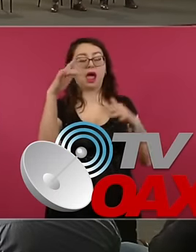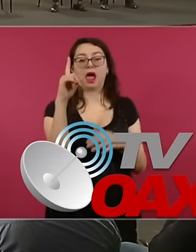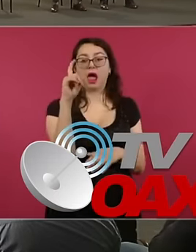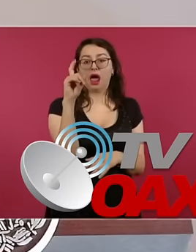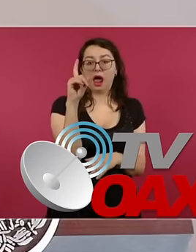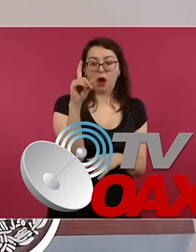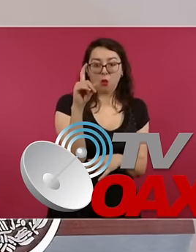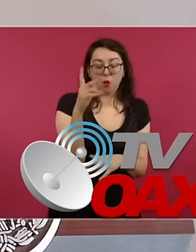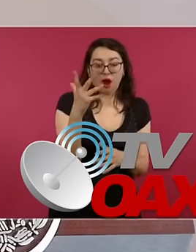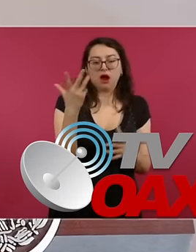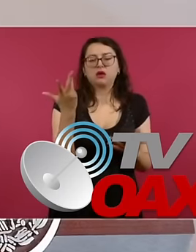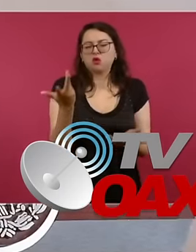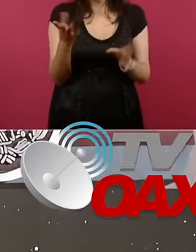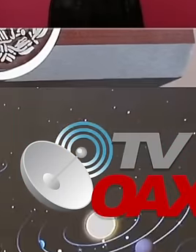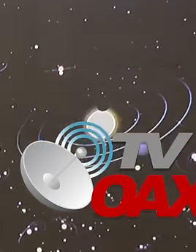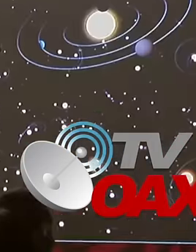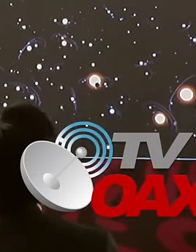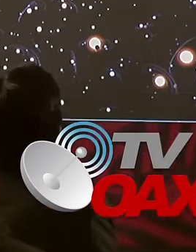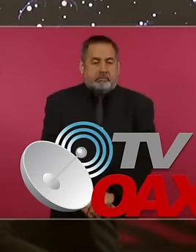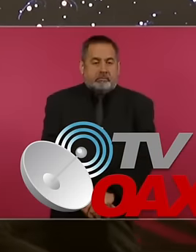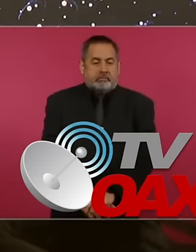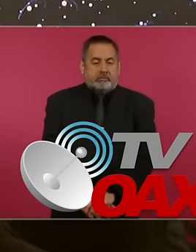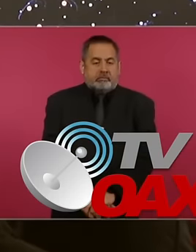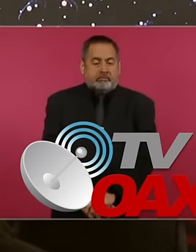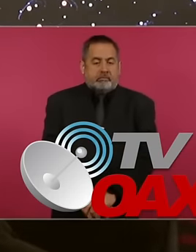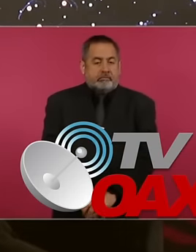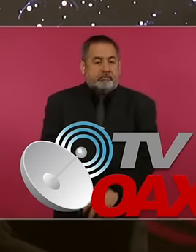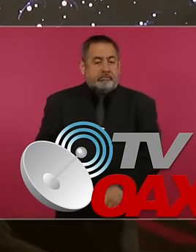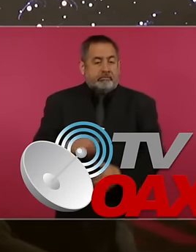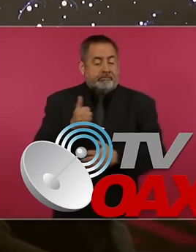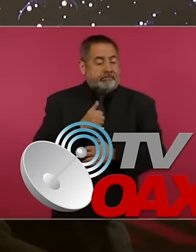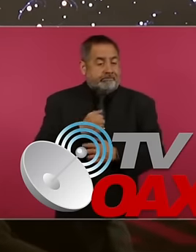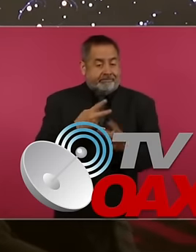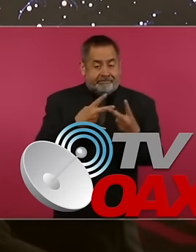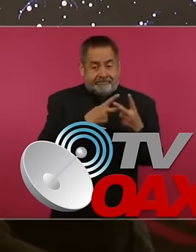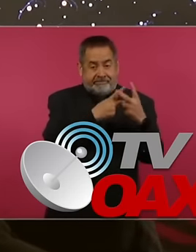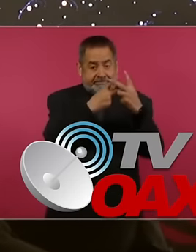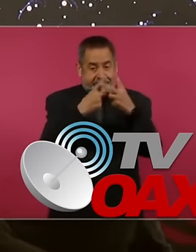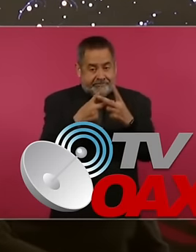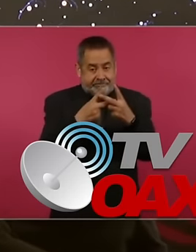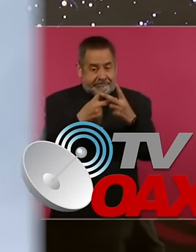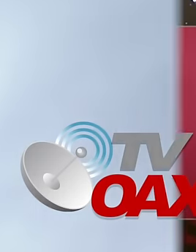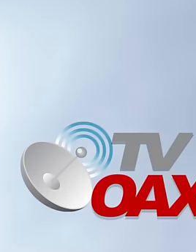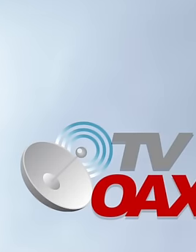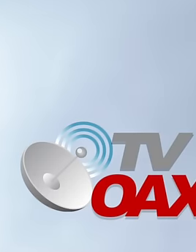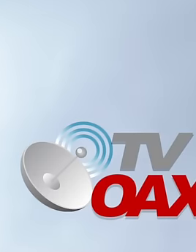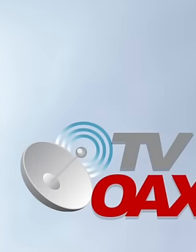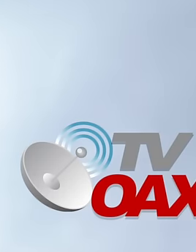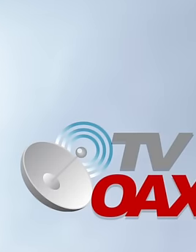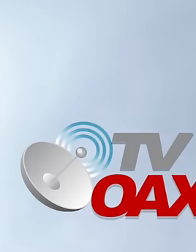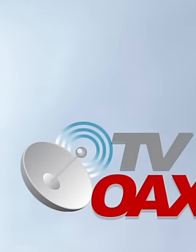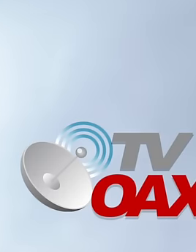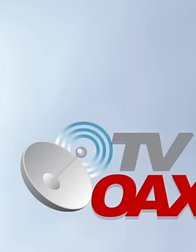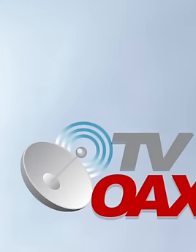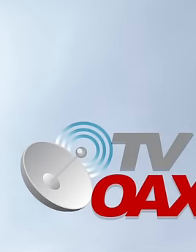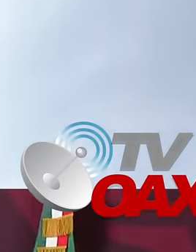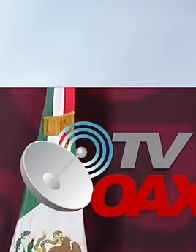scientists, presented everything related to the solar eclipse that will be experienced in Mexico in the